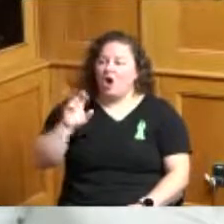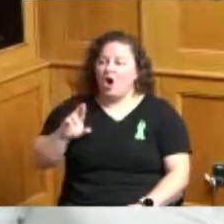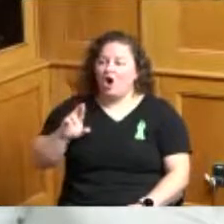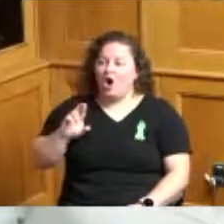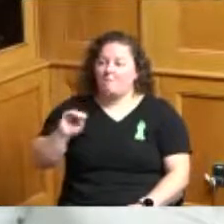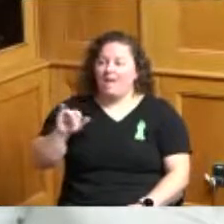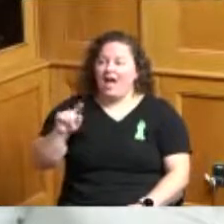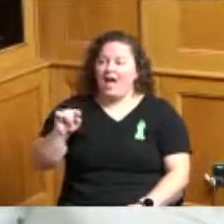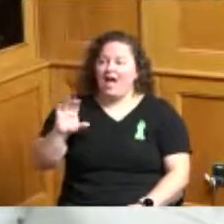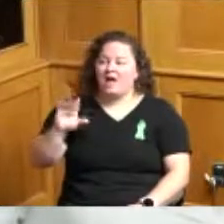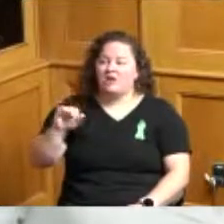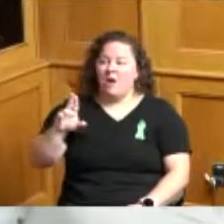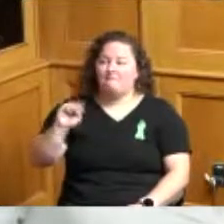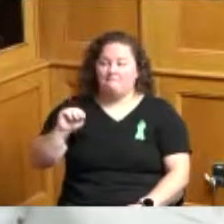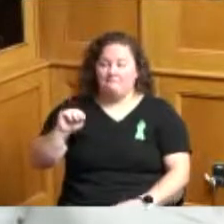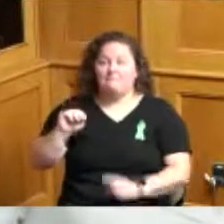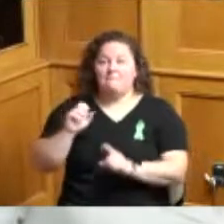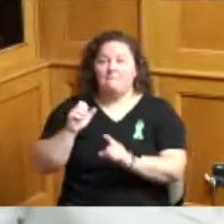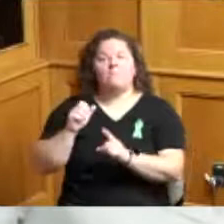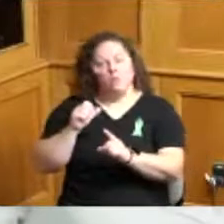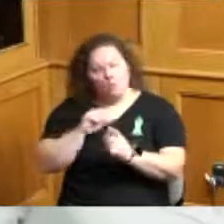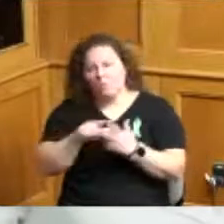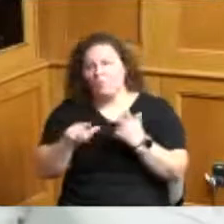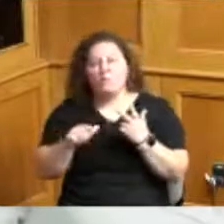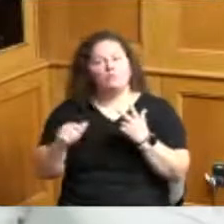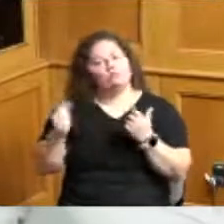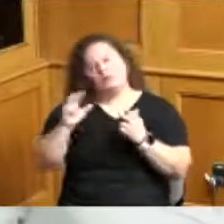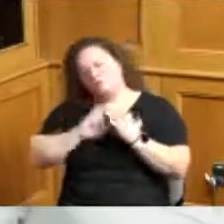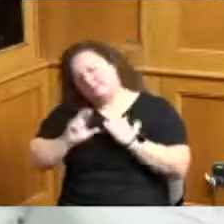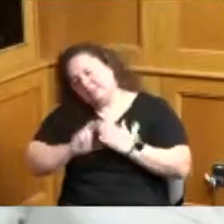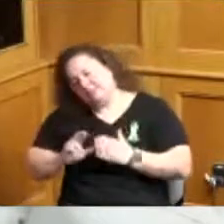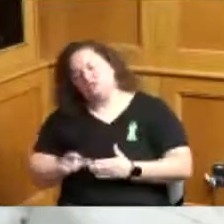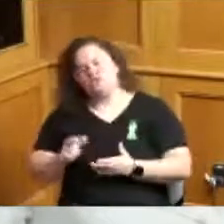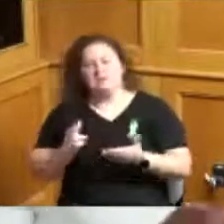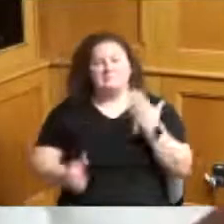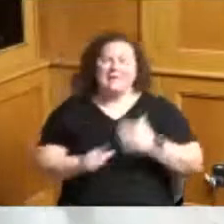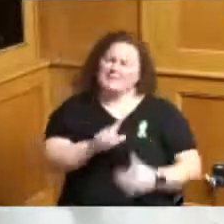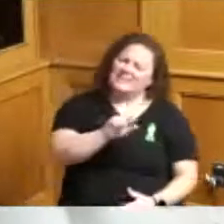to bring those things forward maybe not with the levy but just look at all of our dollars of mental